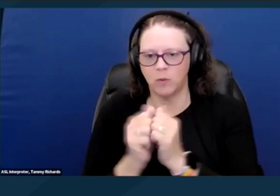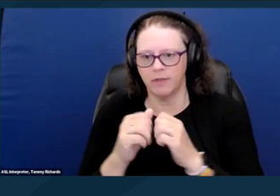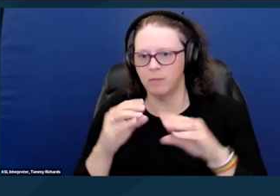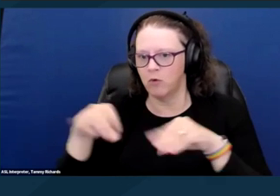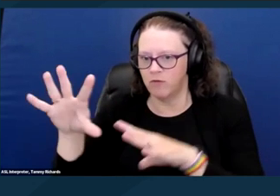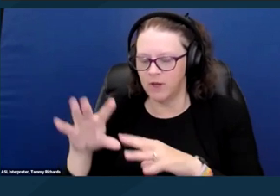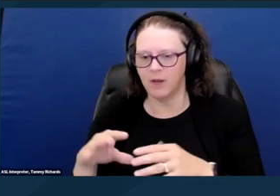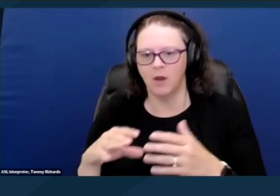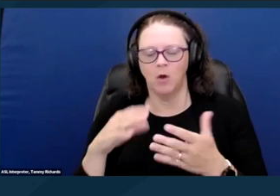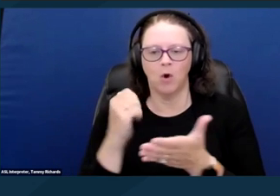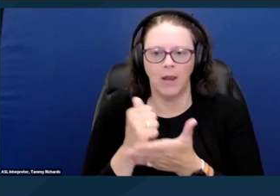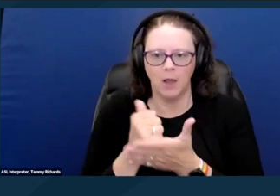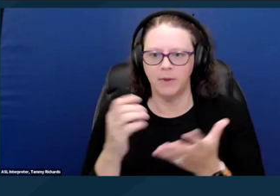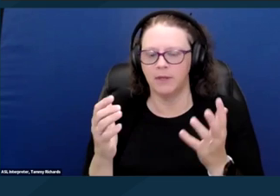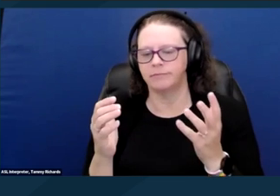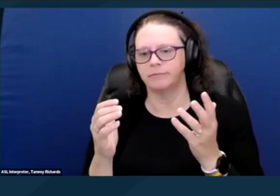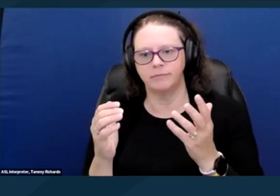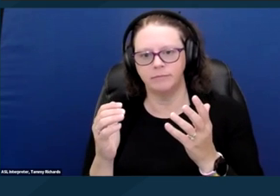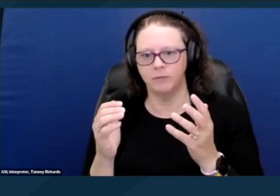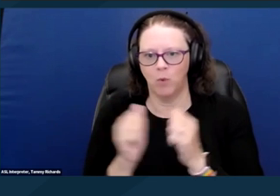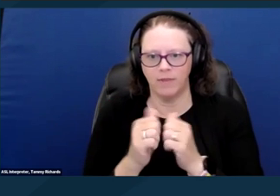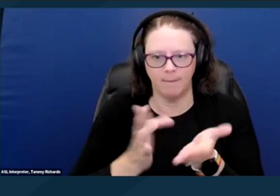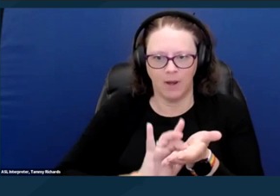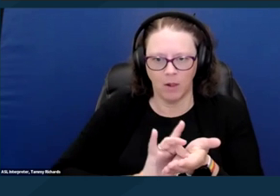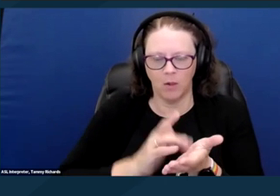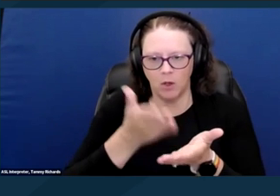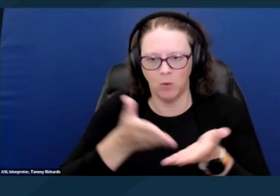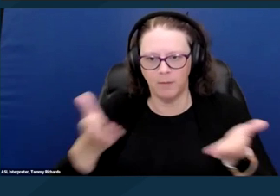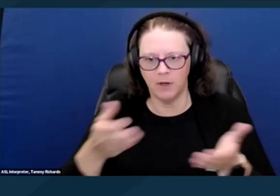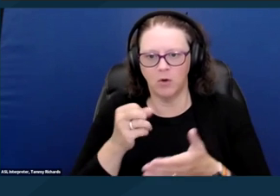rather than tossing them away or moving them to storage. Next slide please.